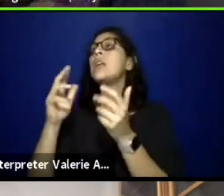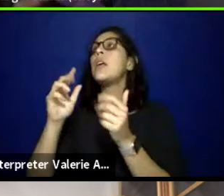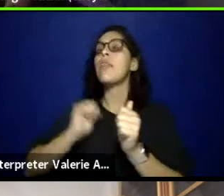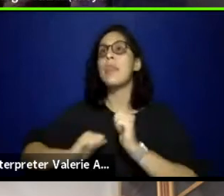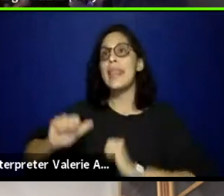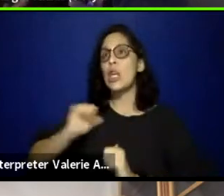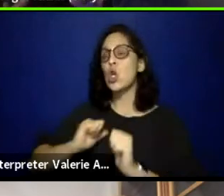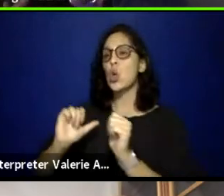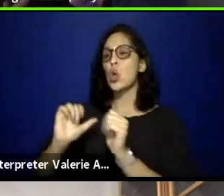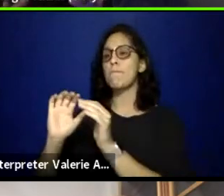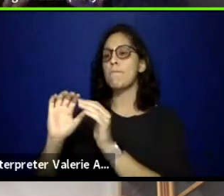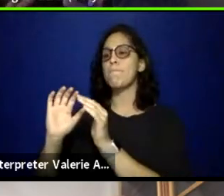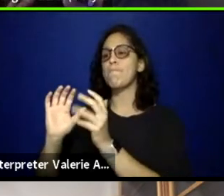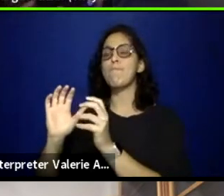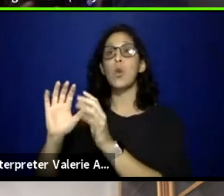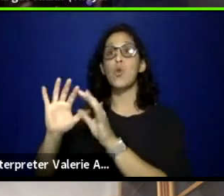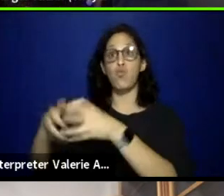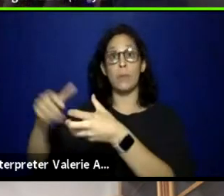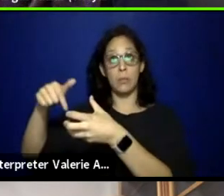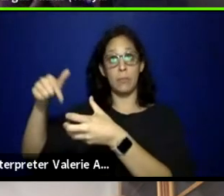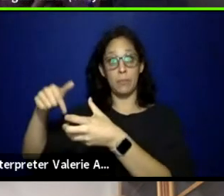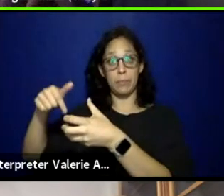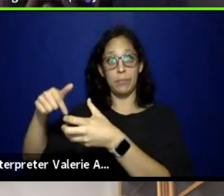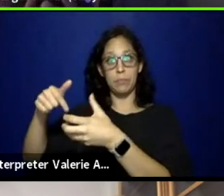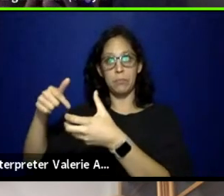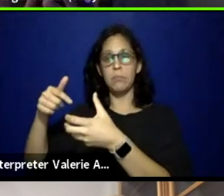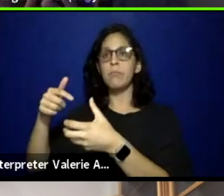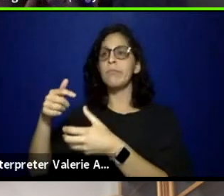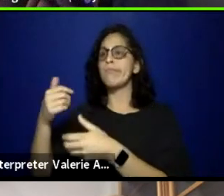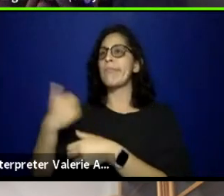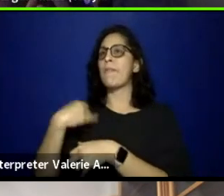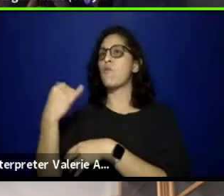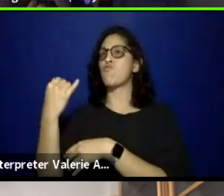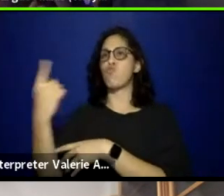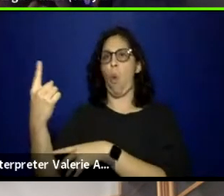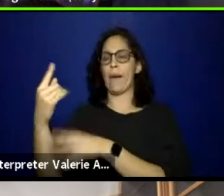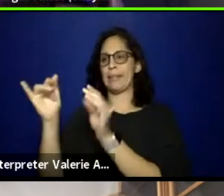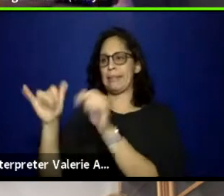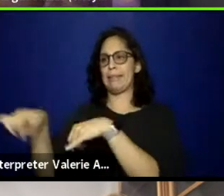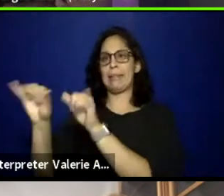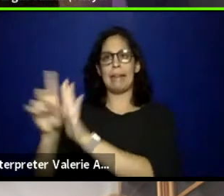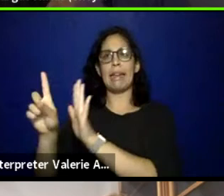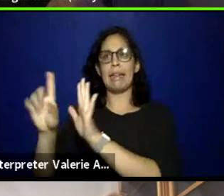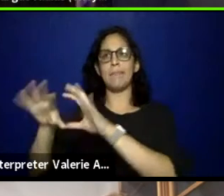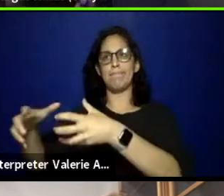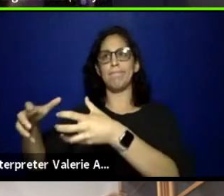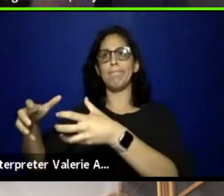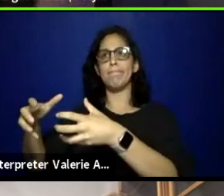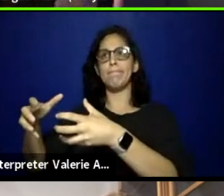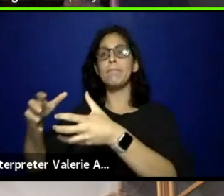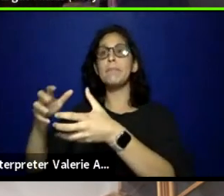theater groups that are one identity, because then it goes into its own thing.